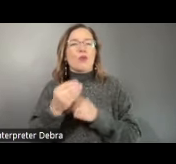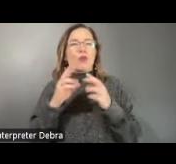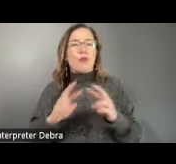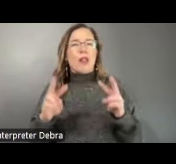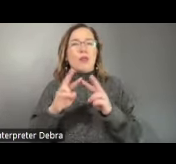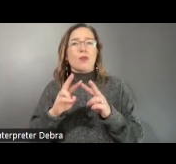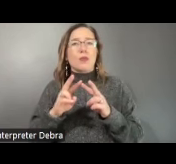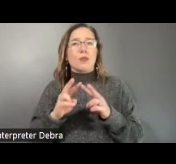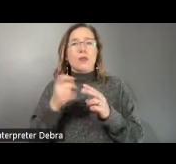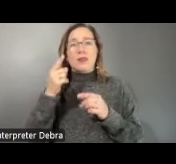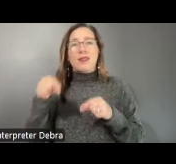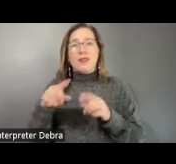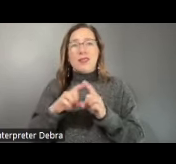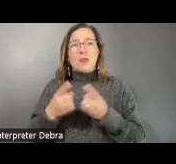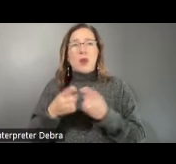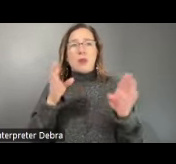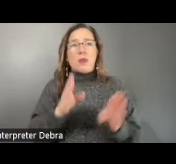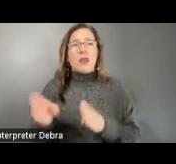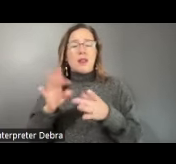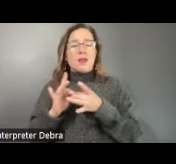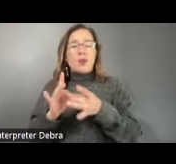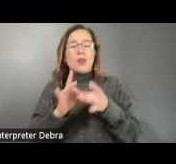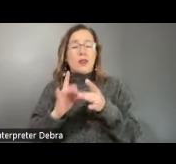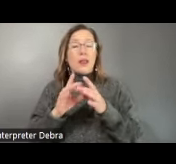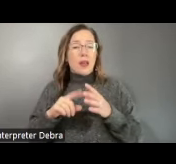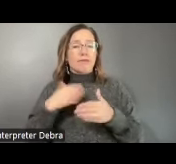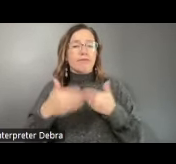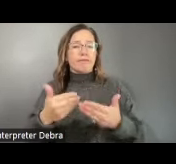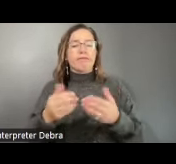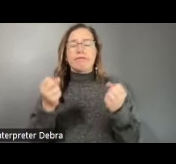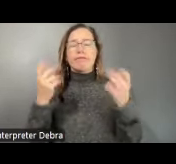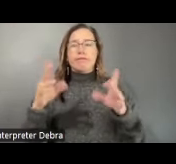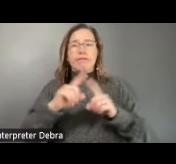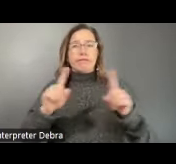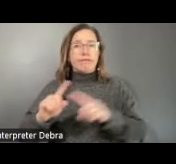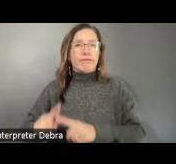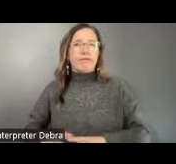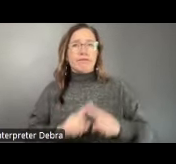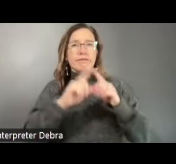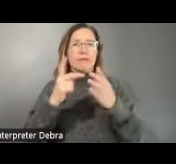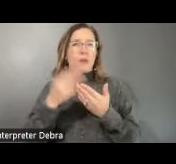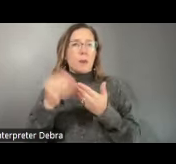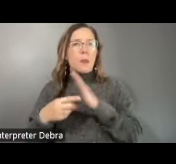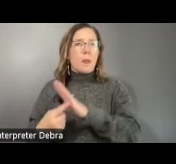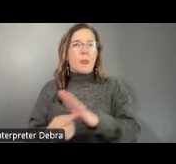This department plans, coordinates, and executes a wide range of programs that reflect our national